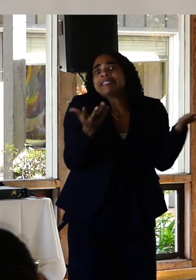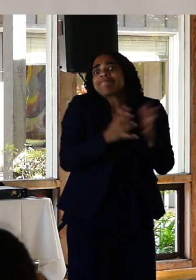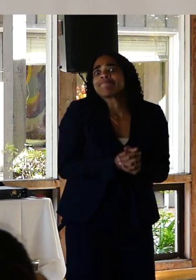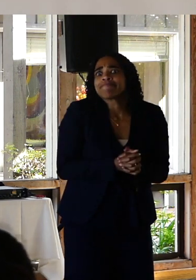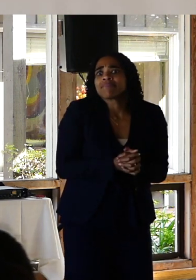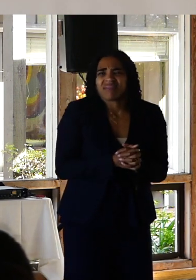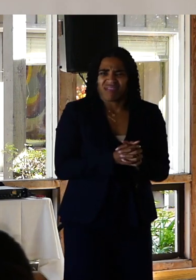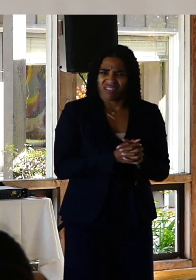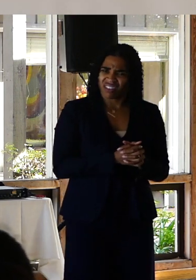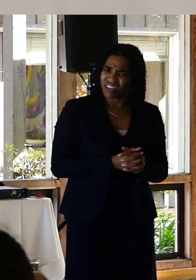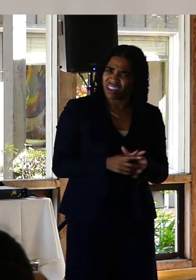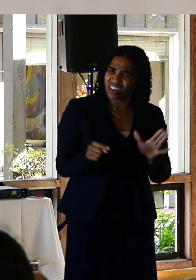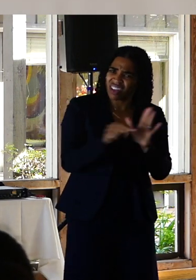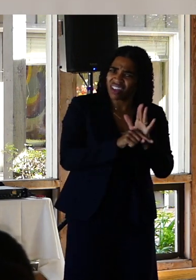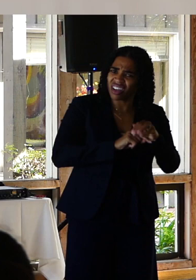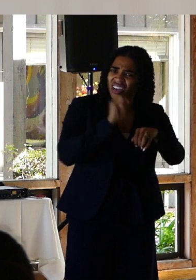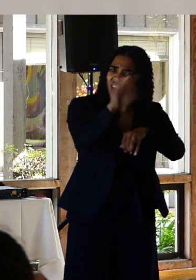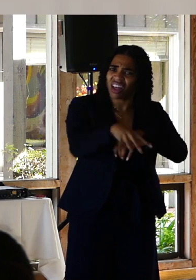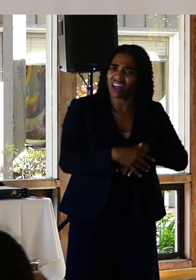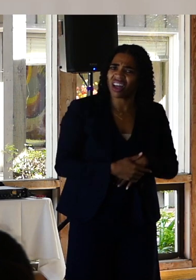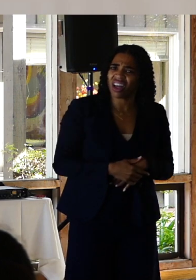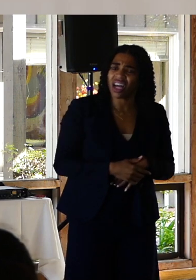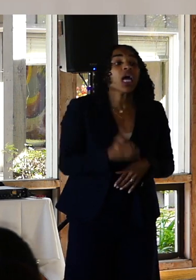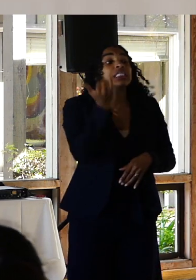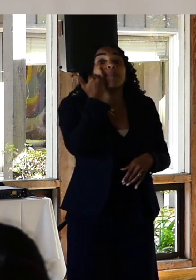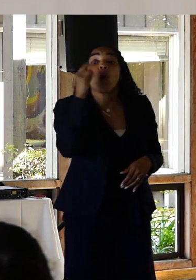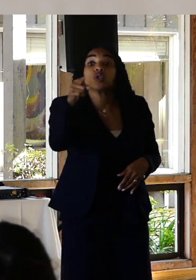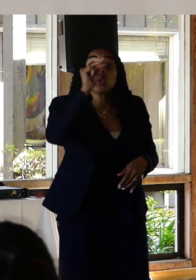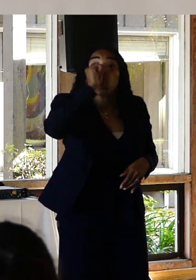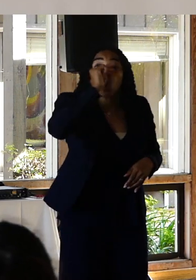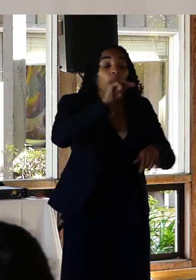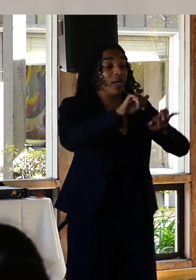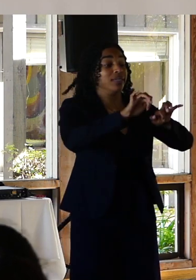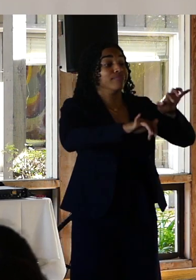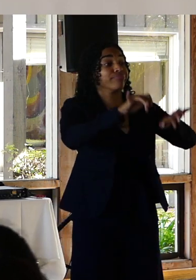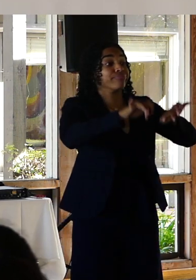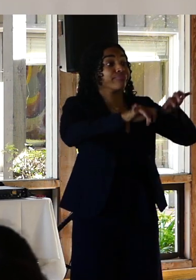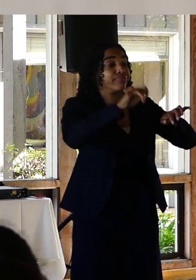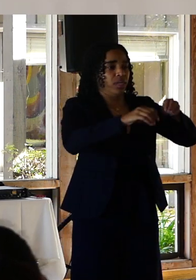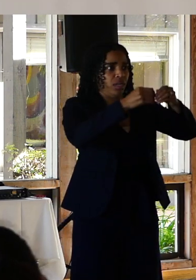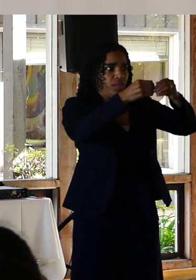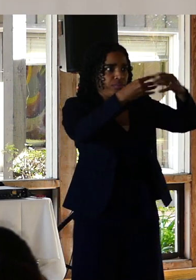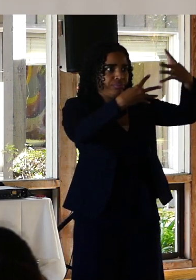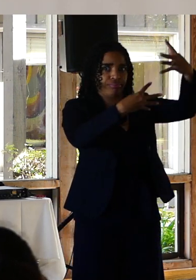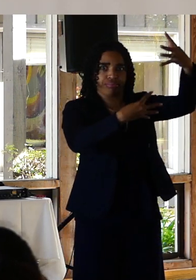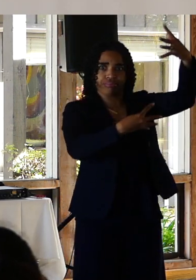A simple Google search can reveal literally uncountable mental health care professionals.